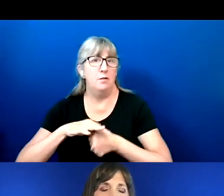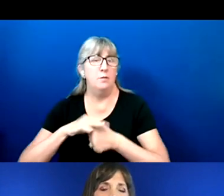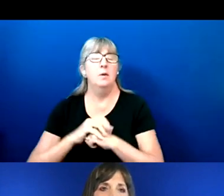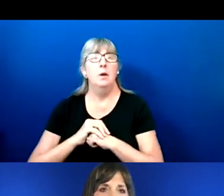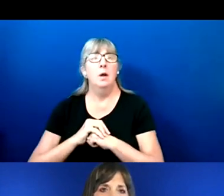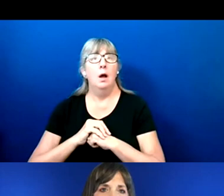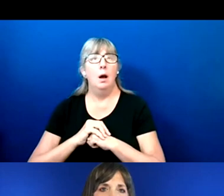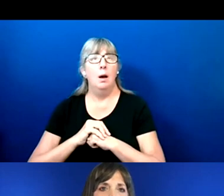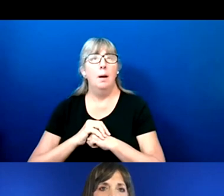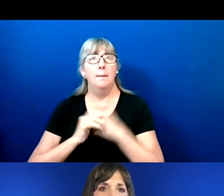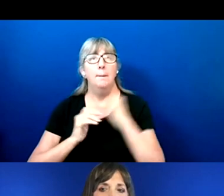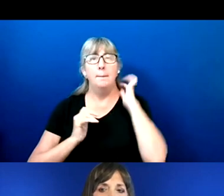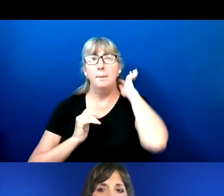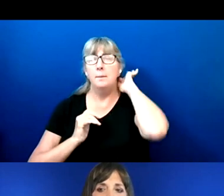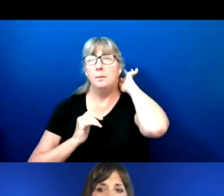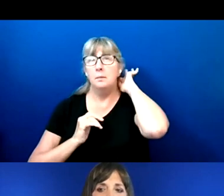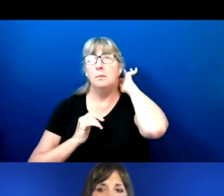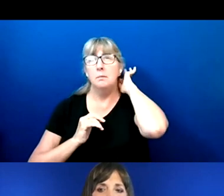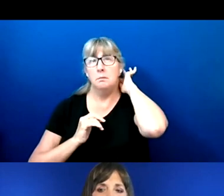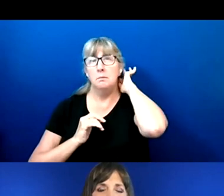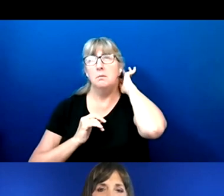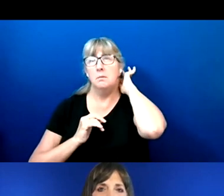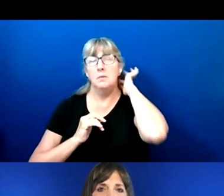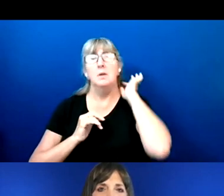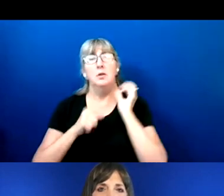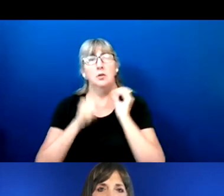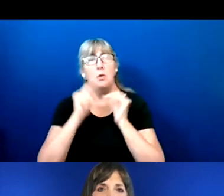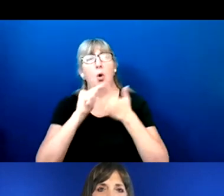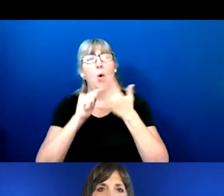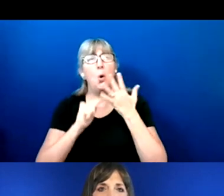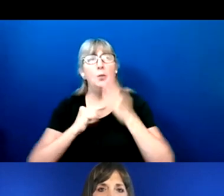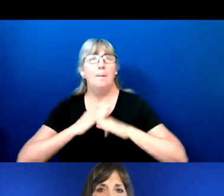You know, then we're going to reduce those barriers naturally.